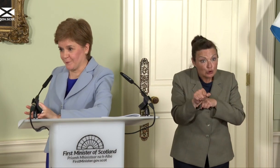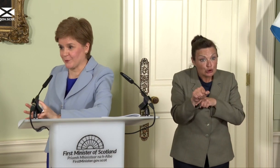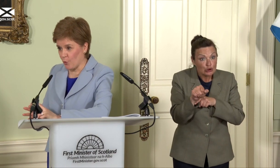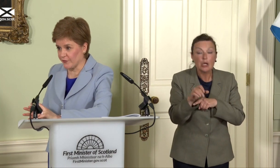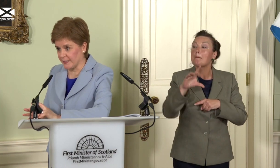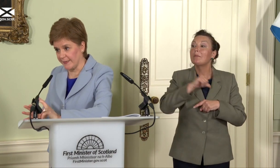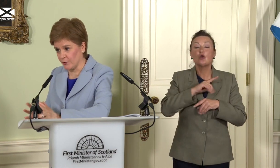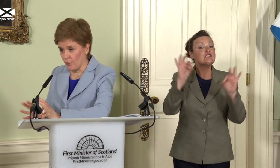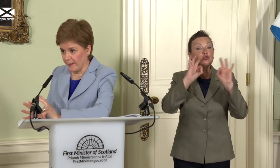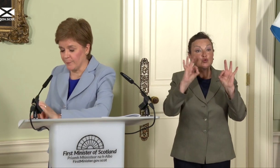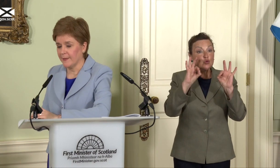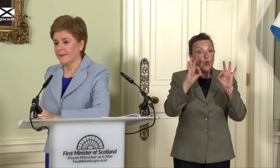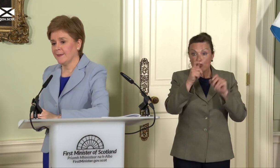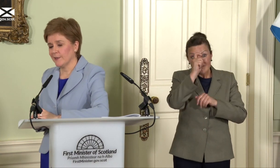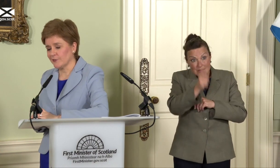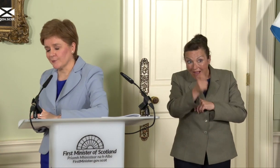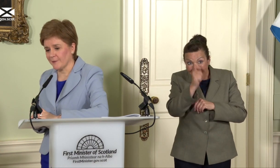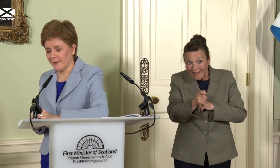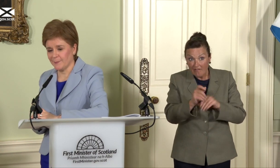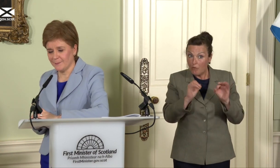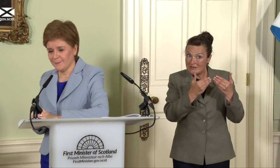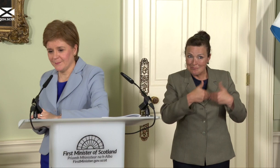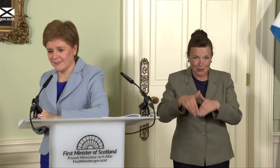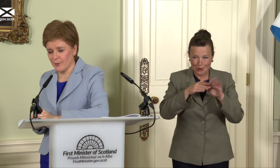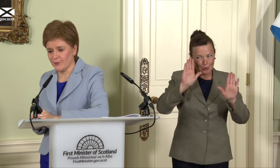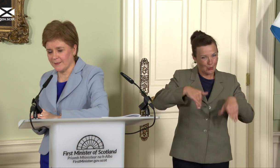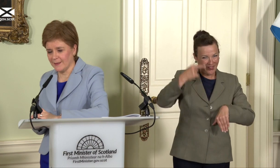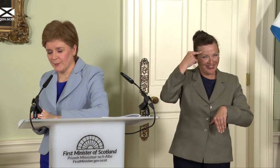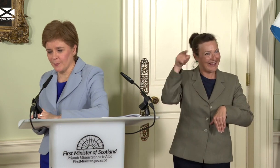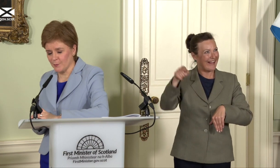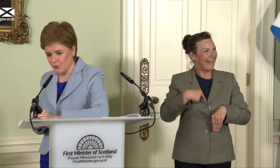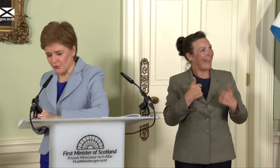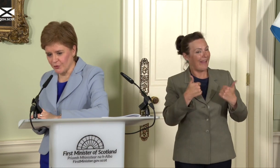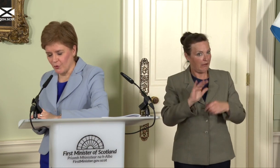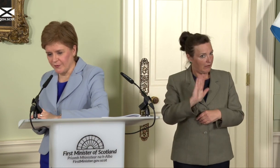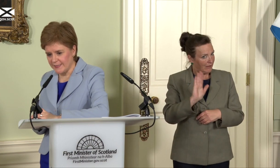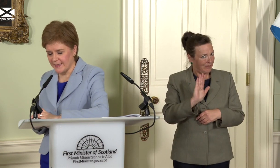democracy. Let’s not, you know, sort of, mess about and beat about the bush on these things.